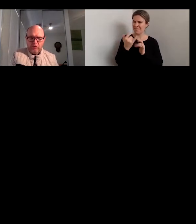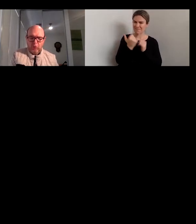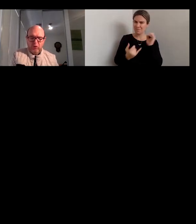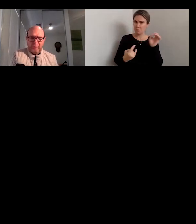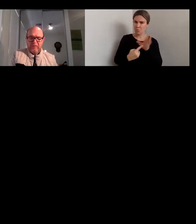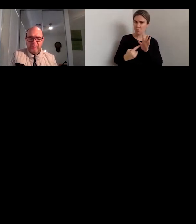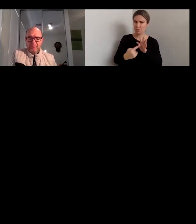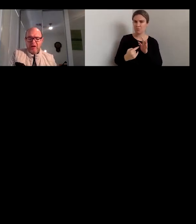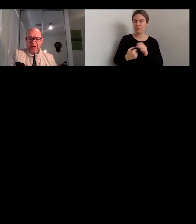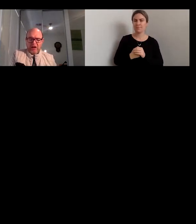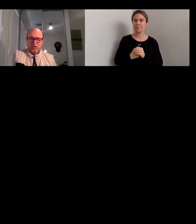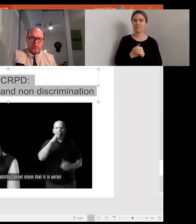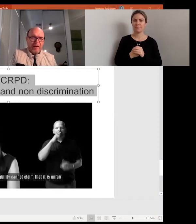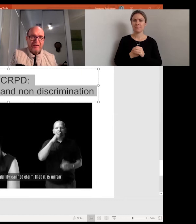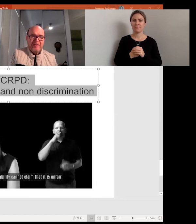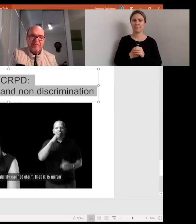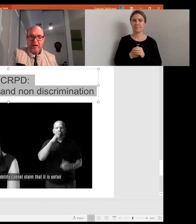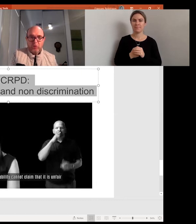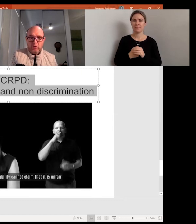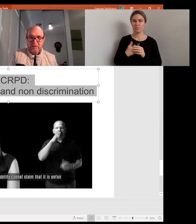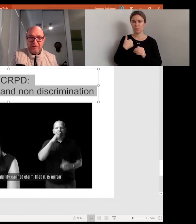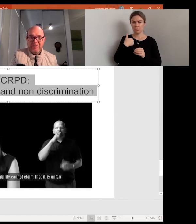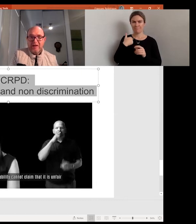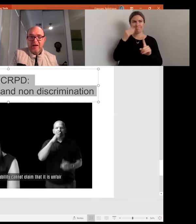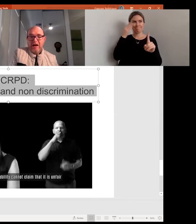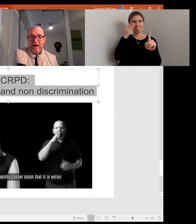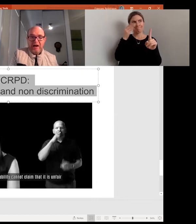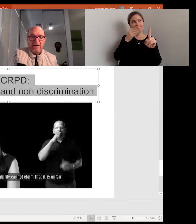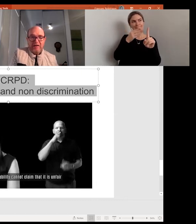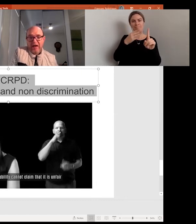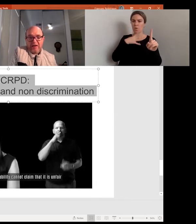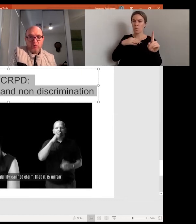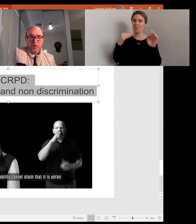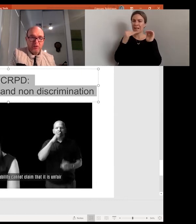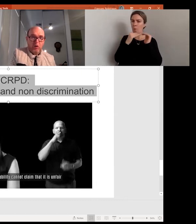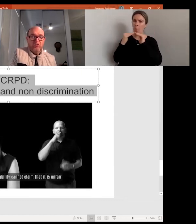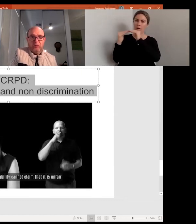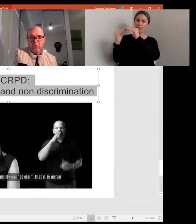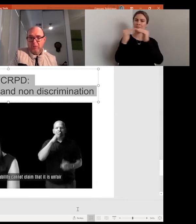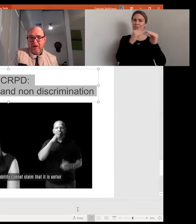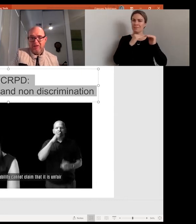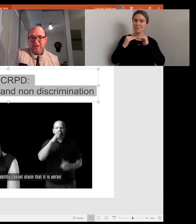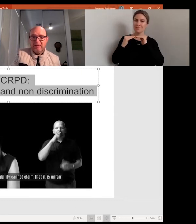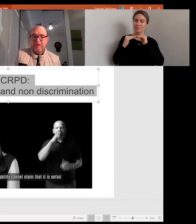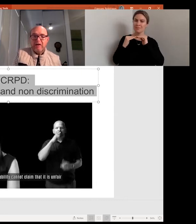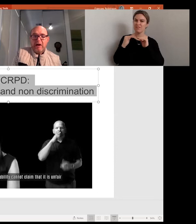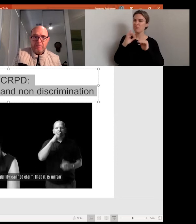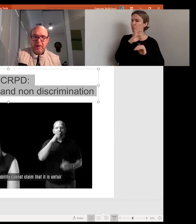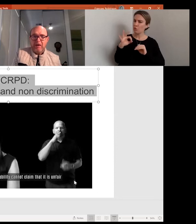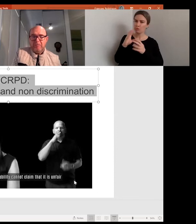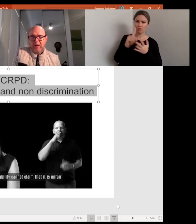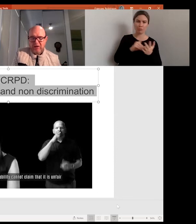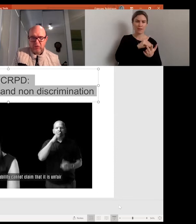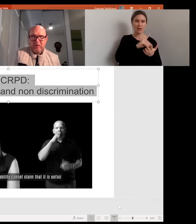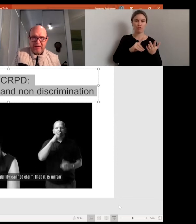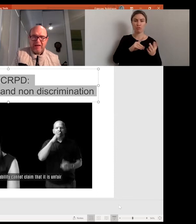towards creating equality, and we're not discriminating about a war